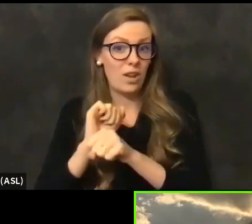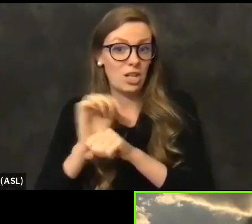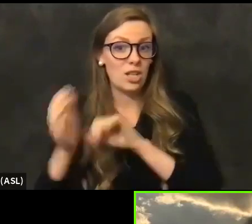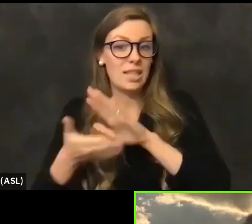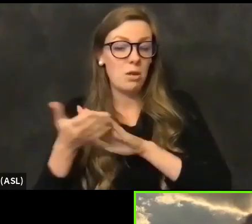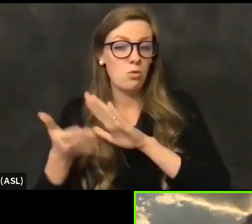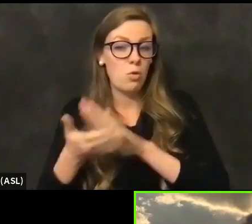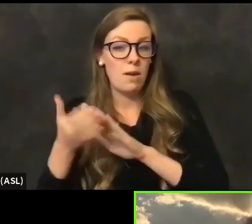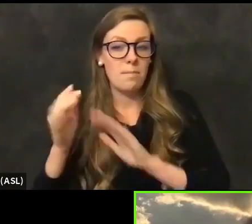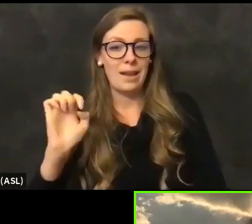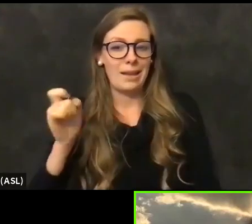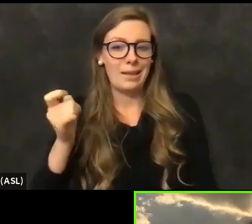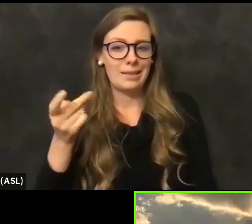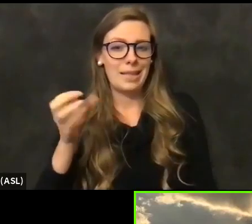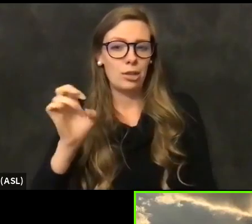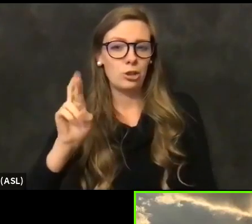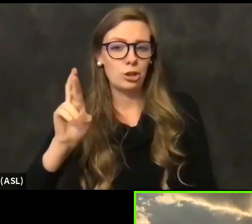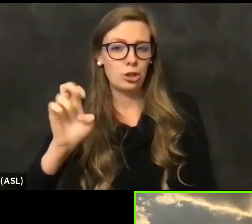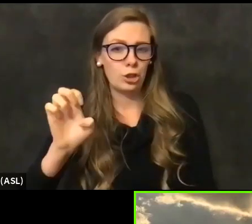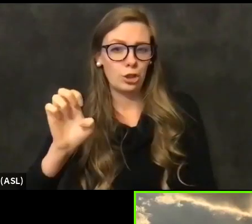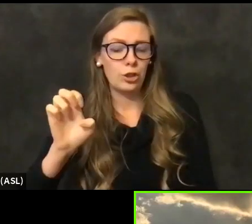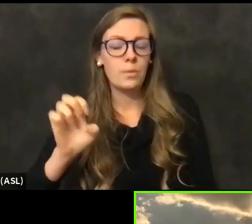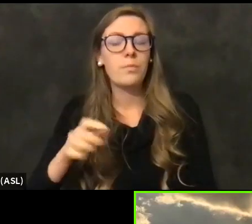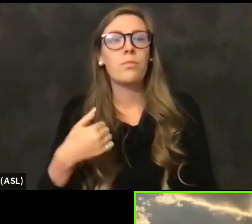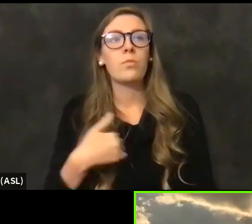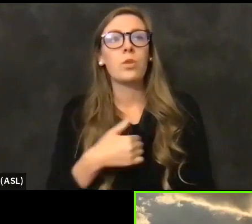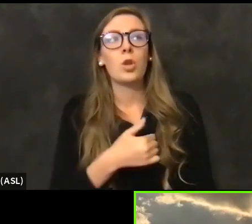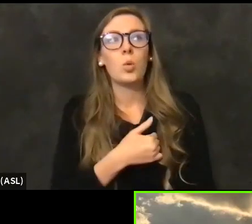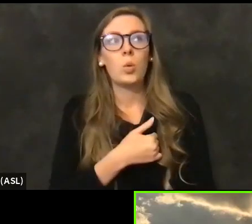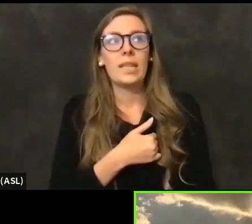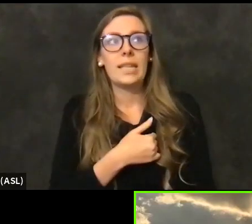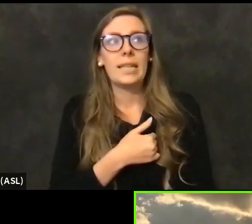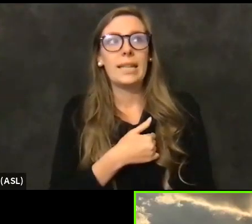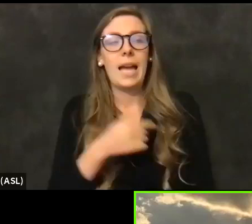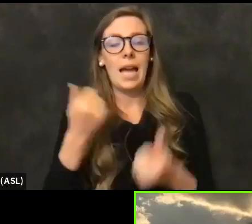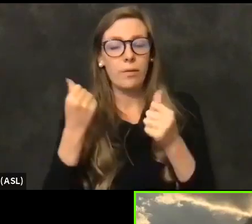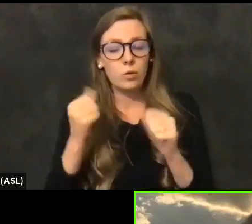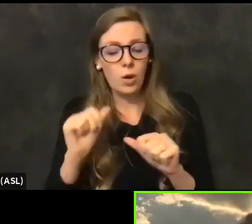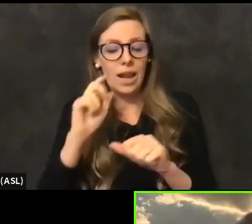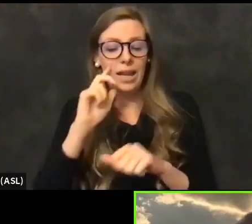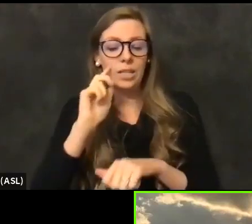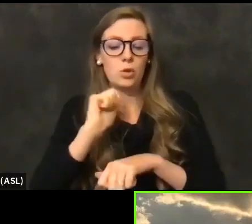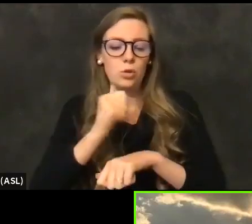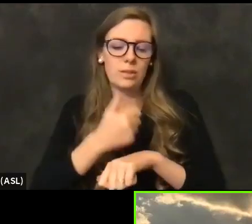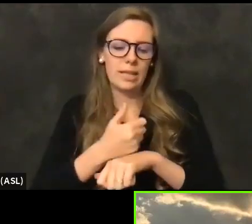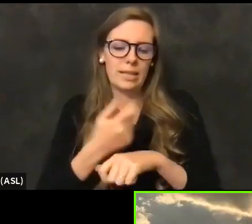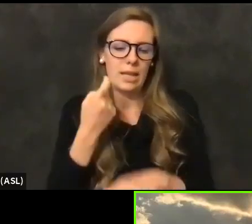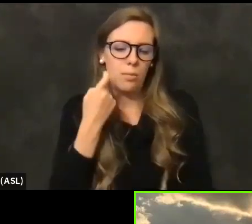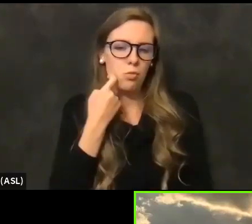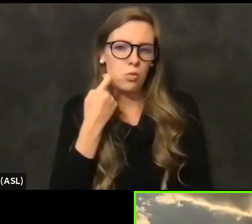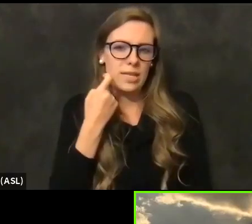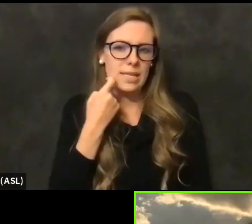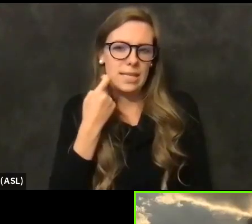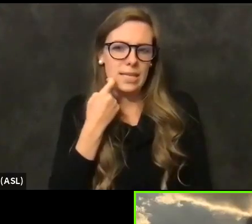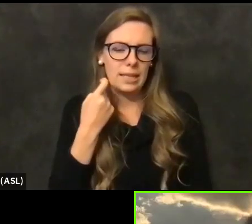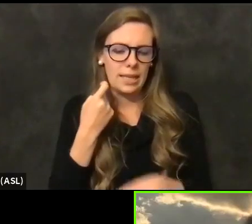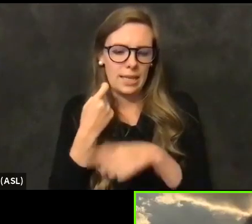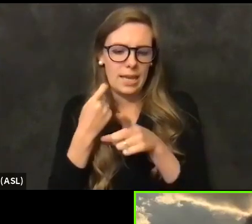And we have had some we even tried to implement some of that recently announced you this in the last two or three days.